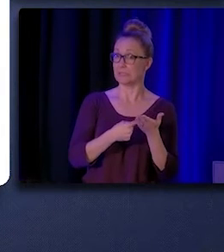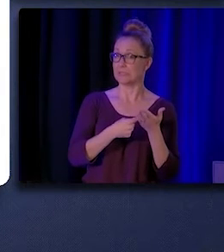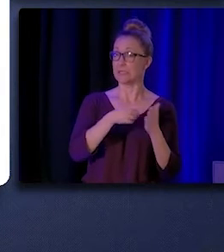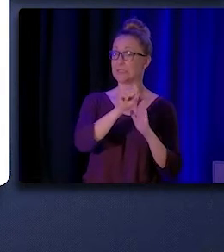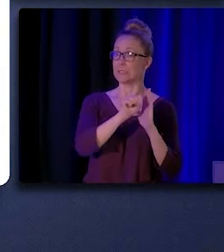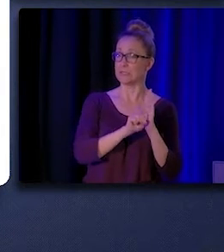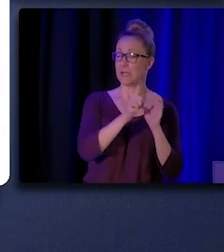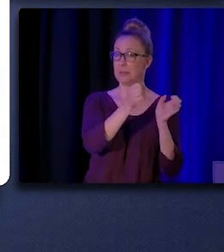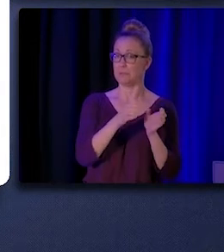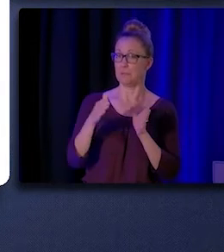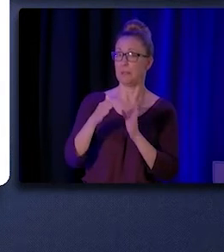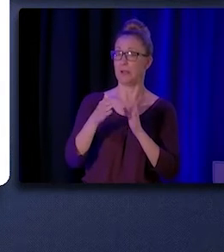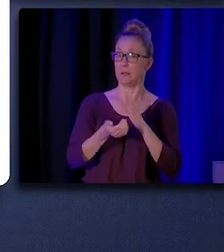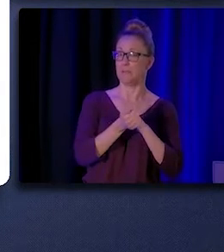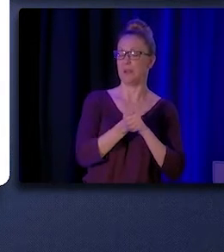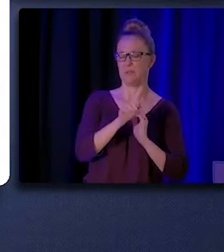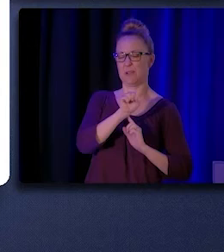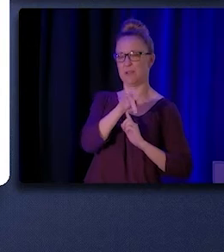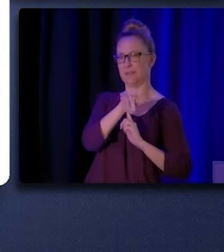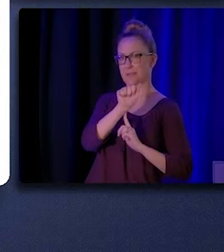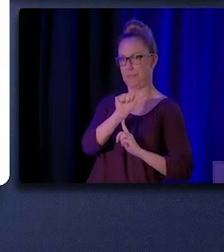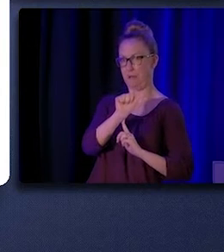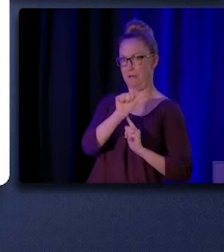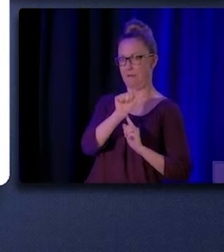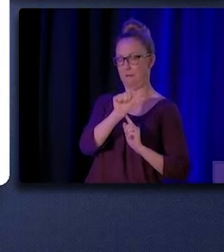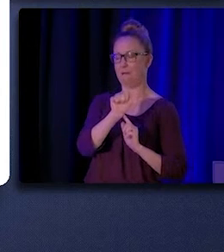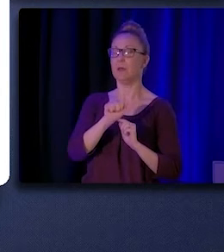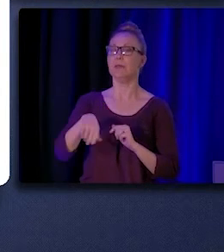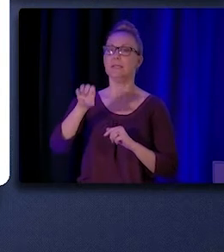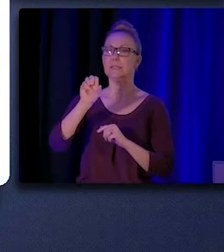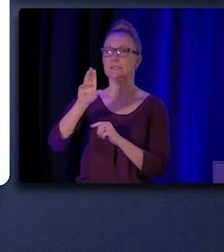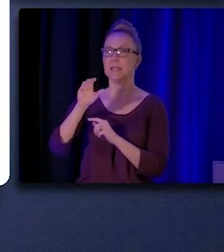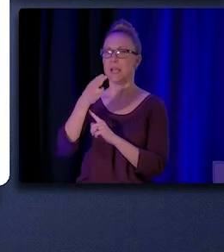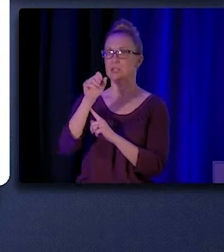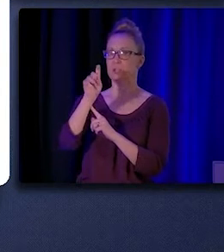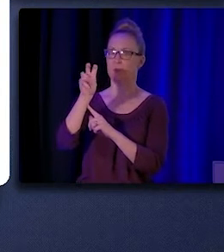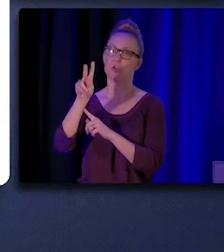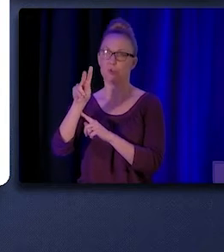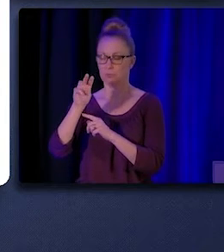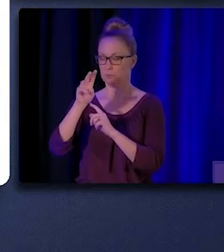or the SPA, which is often referred to as the CHW benefit or the DHCS benefit.